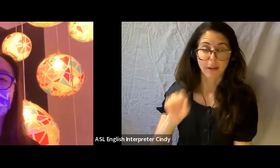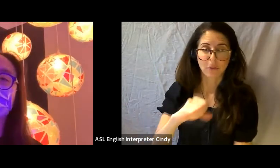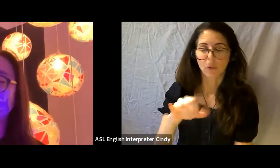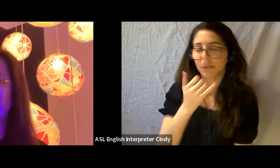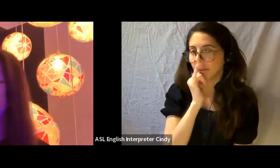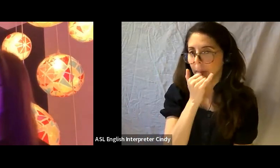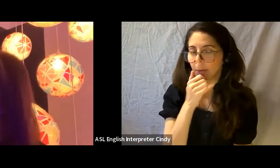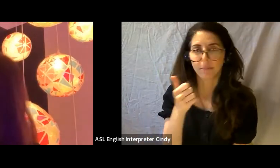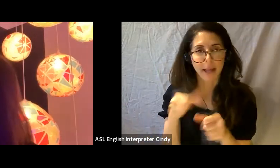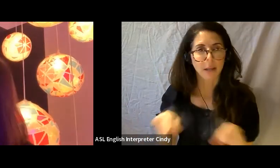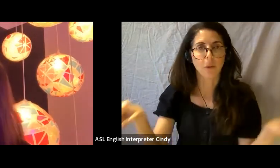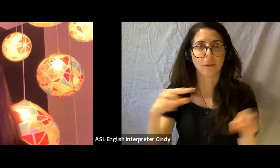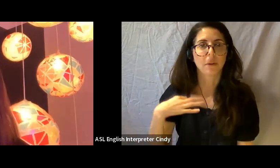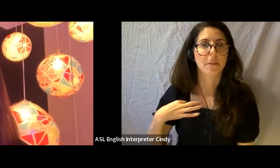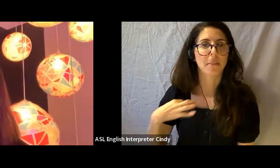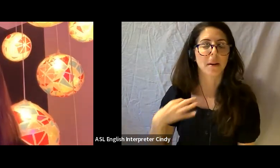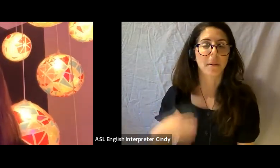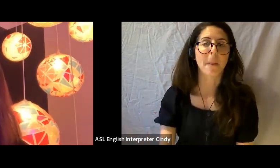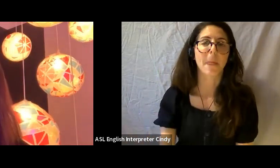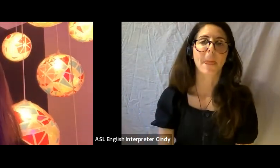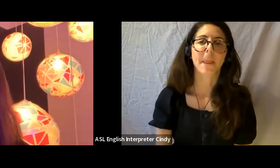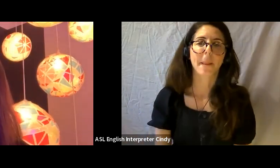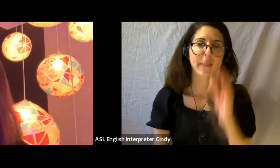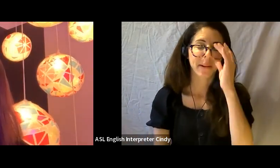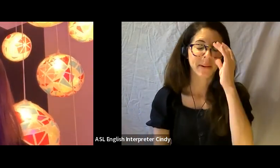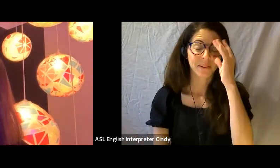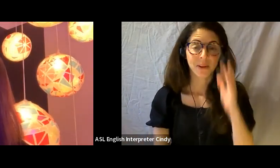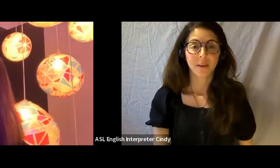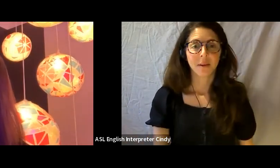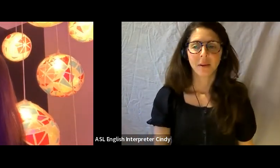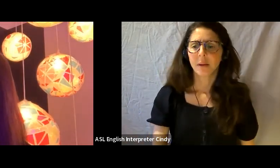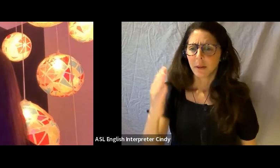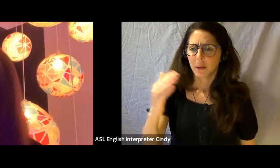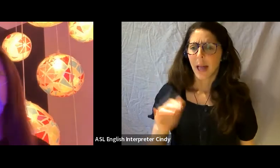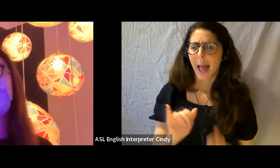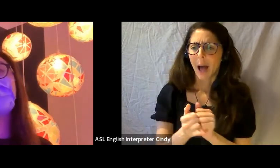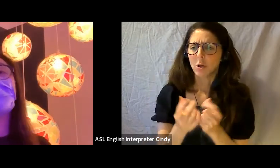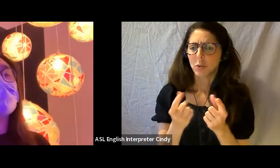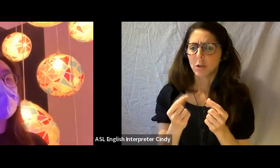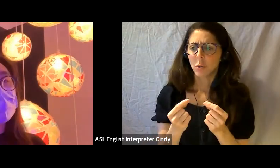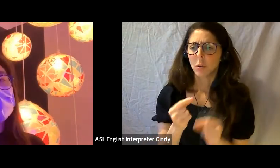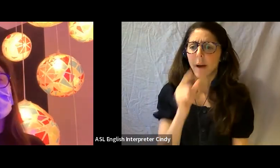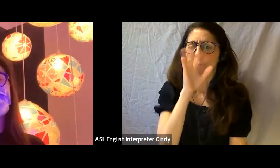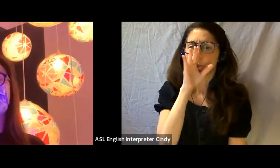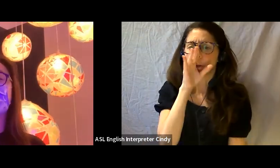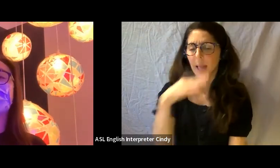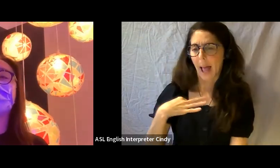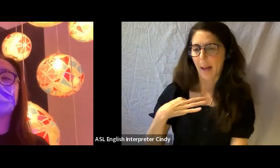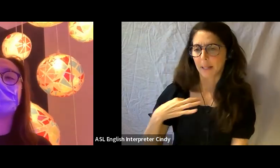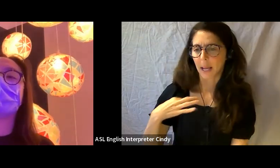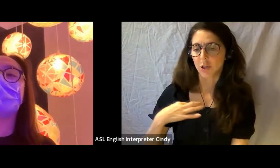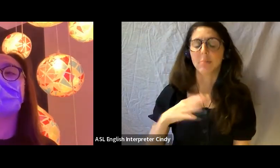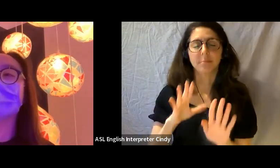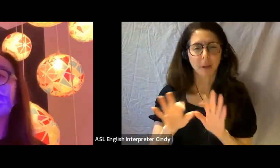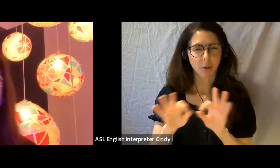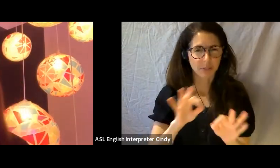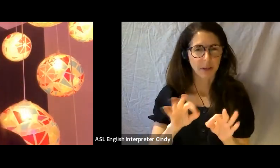How do we do a verbal application? So, there's a few ways to do a verbal application